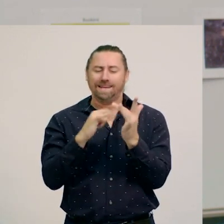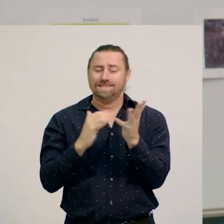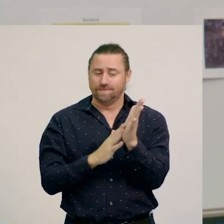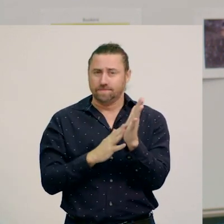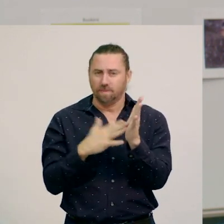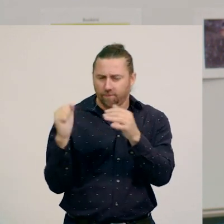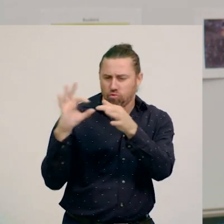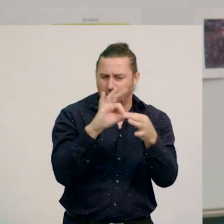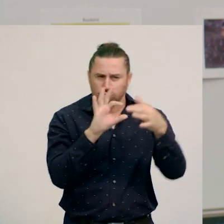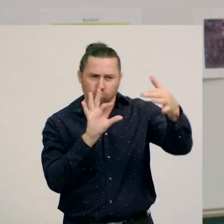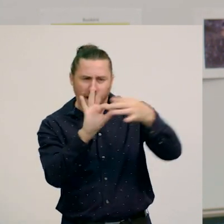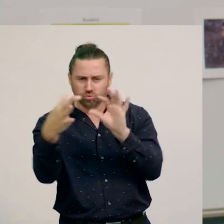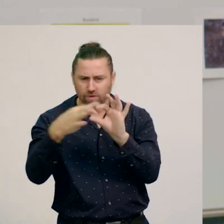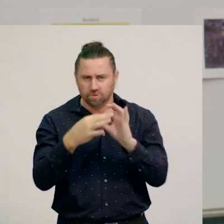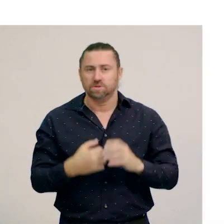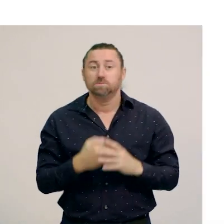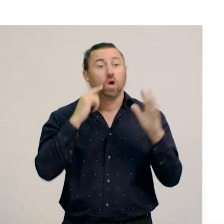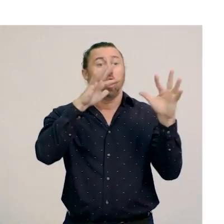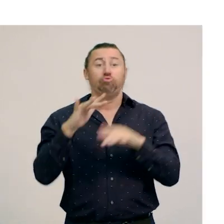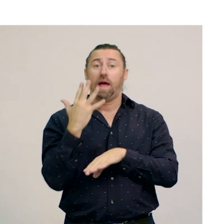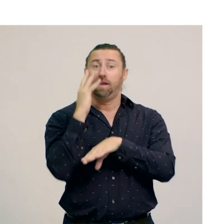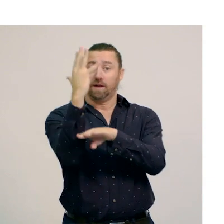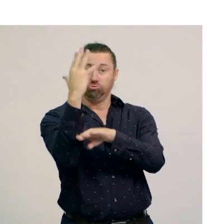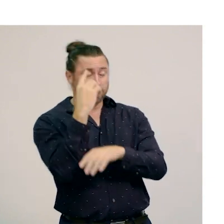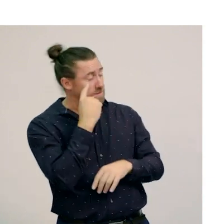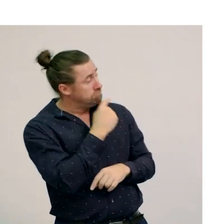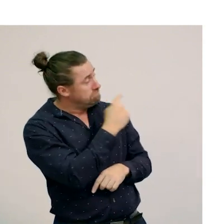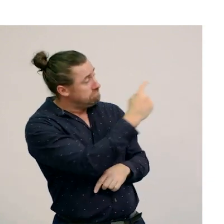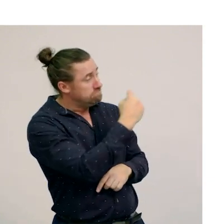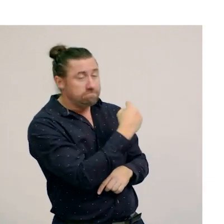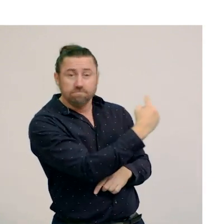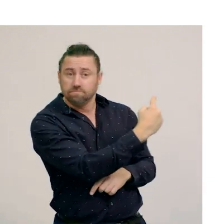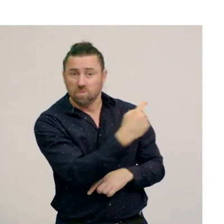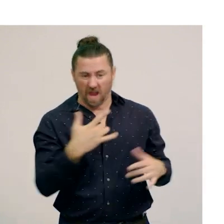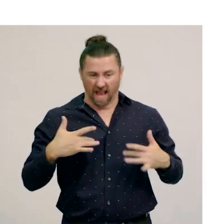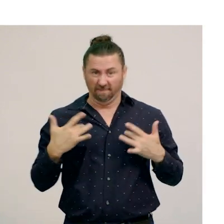Let’s stay in the rainforest. These images show some organisms that live here.